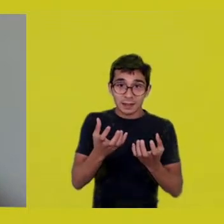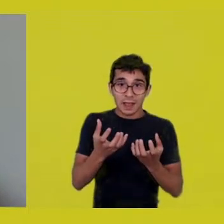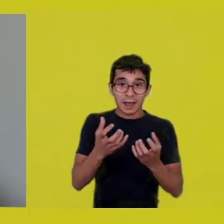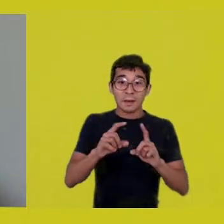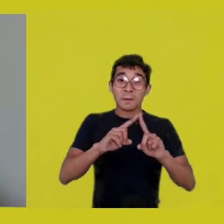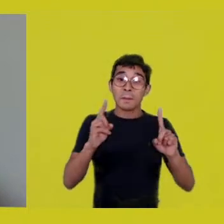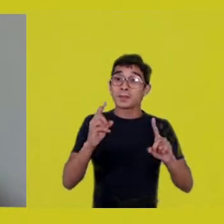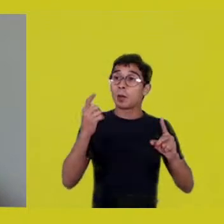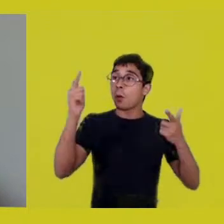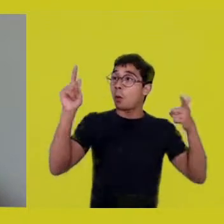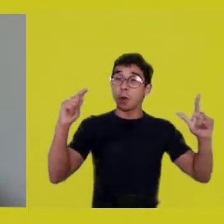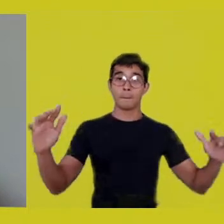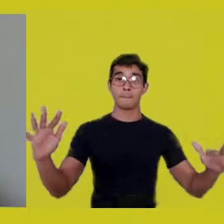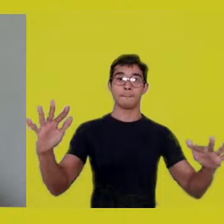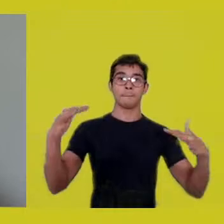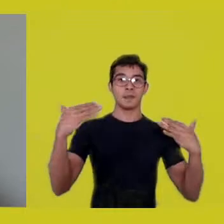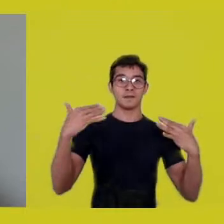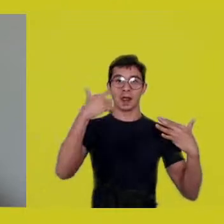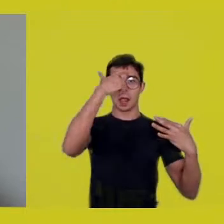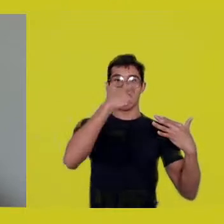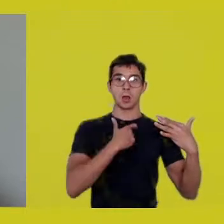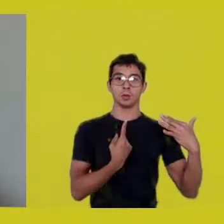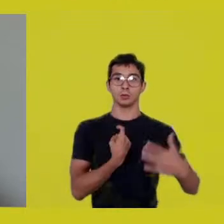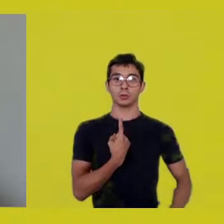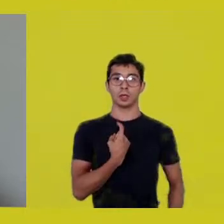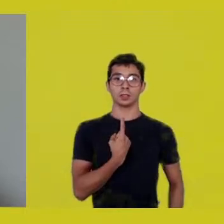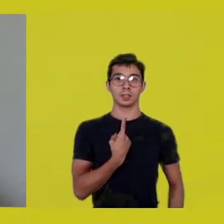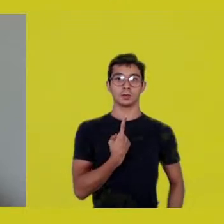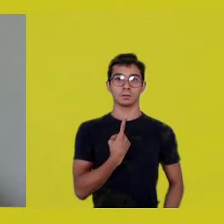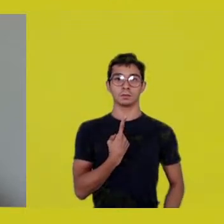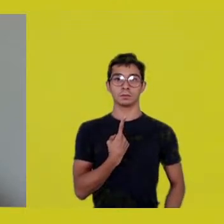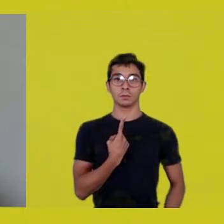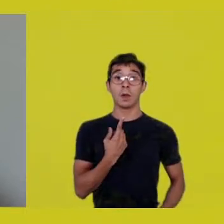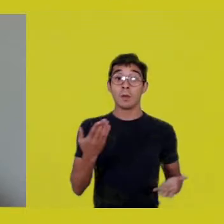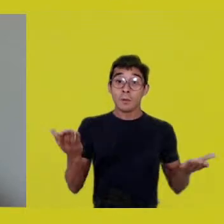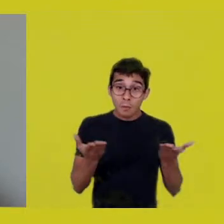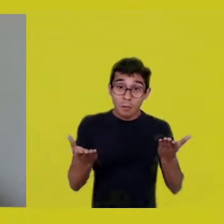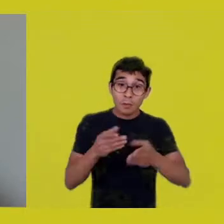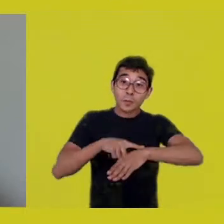That seems to be the brand of modern times: I can only see you as an individual,